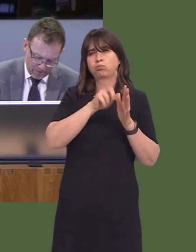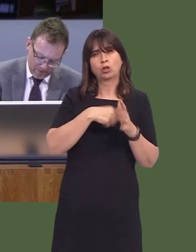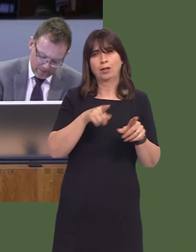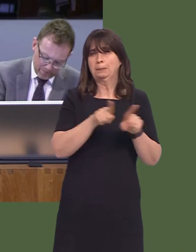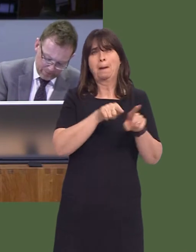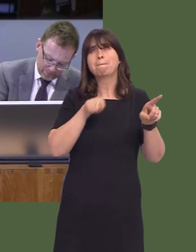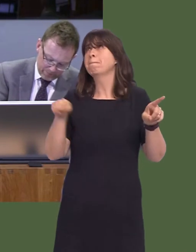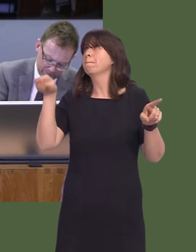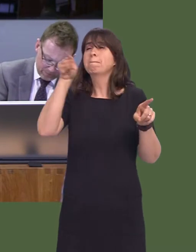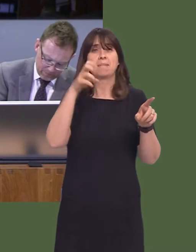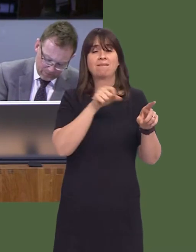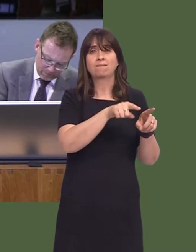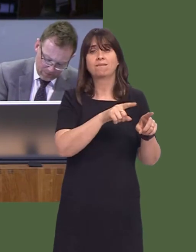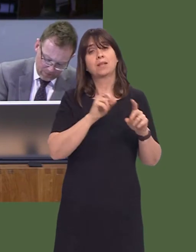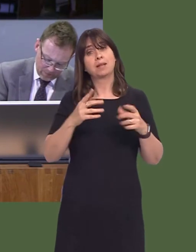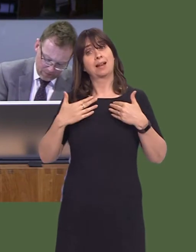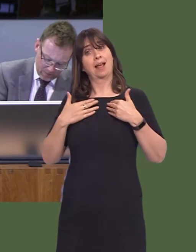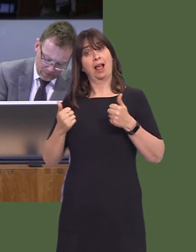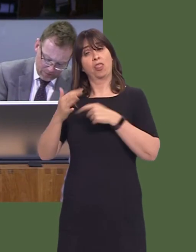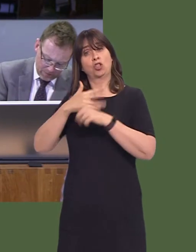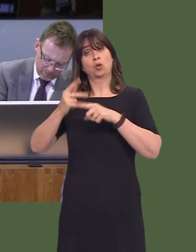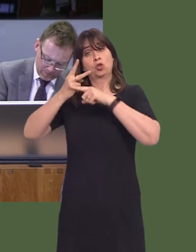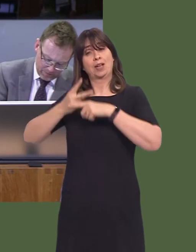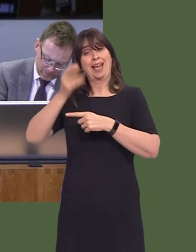in that very important Health, Social Care and Sport Committee report, the Government